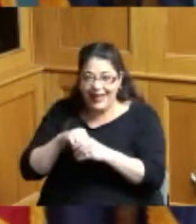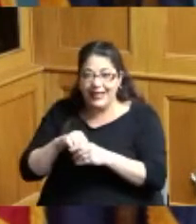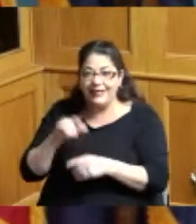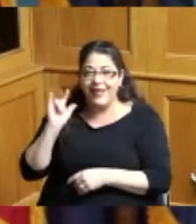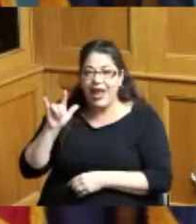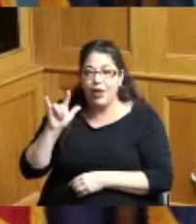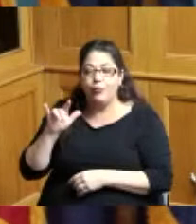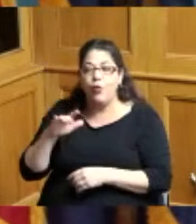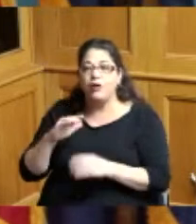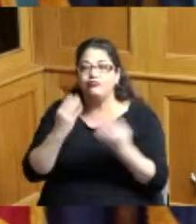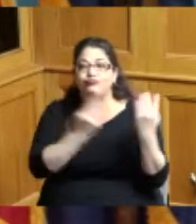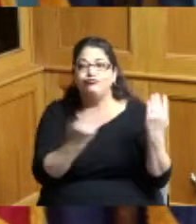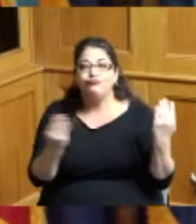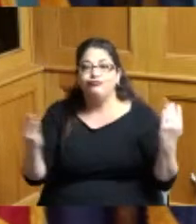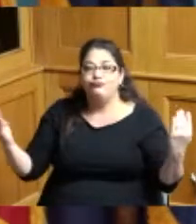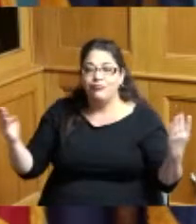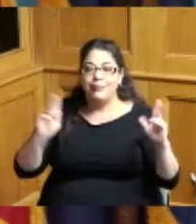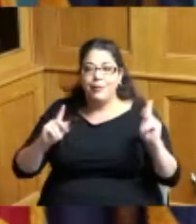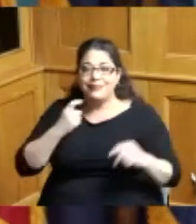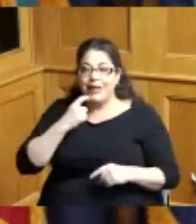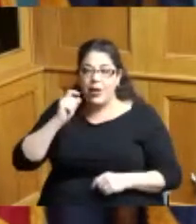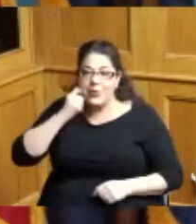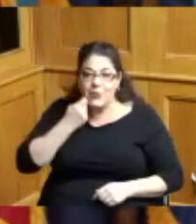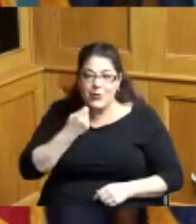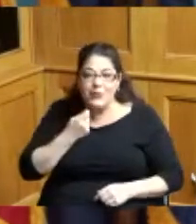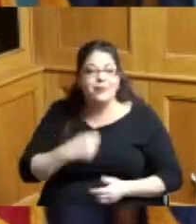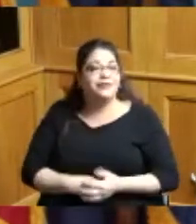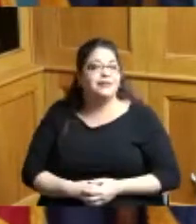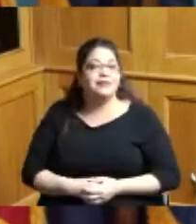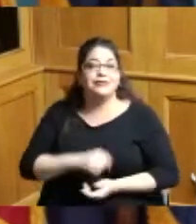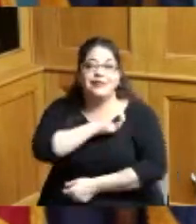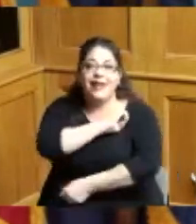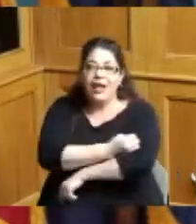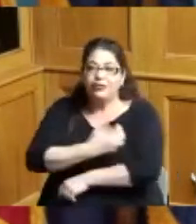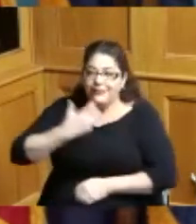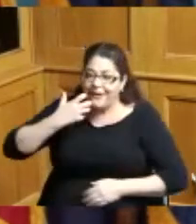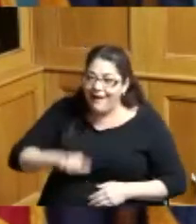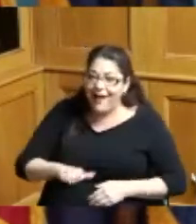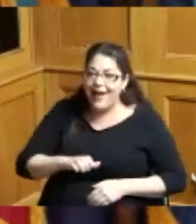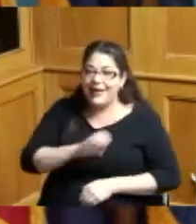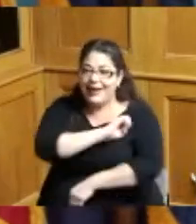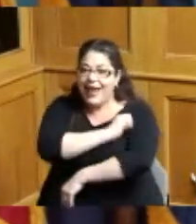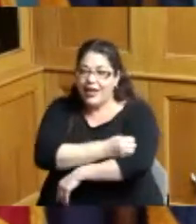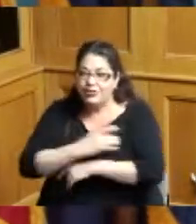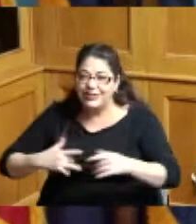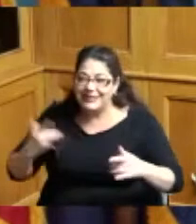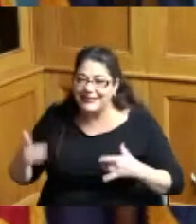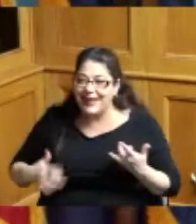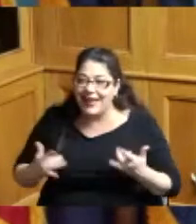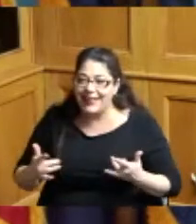people have been saying that's been really cool so the energy is hot it's exciting and I do have a